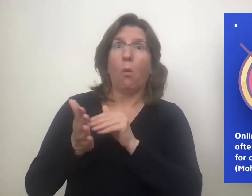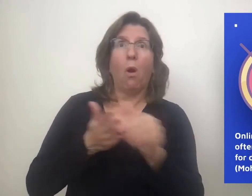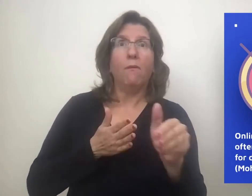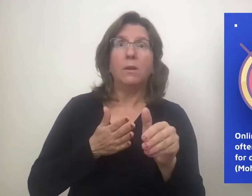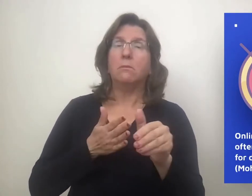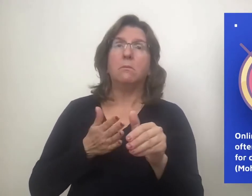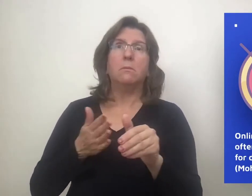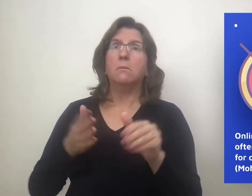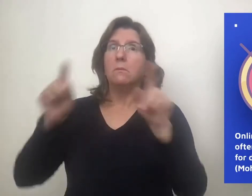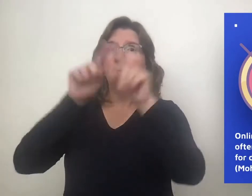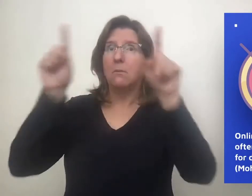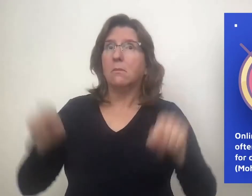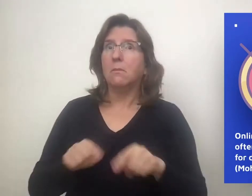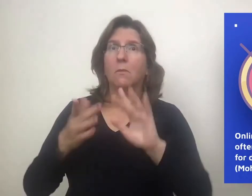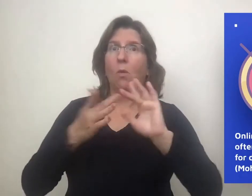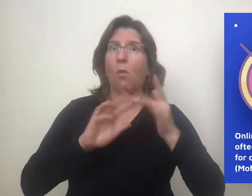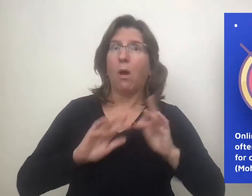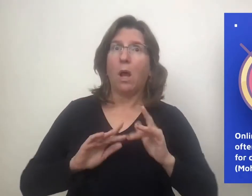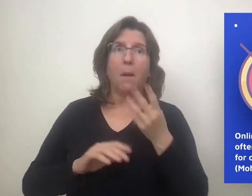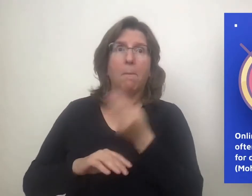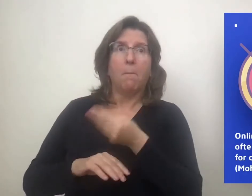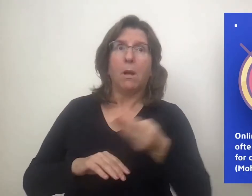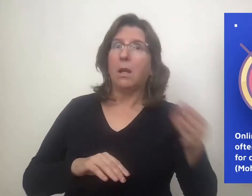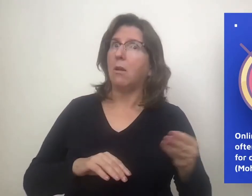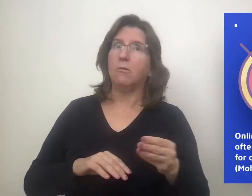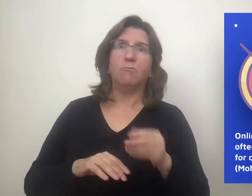Online materials available to other learners